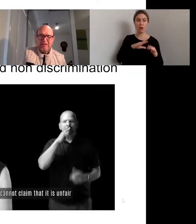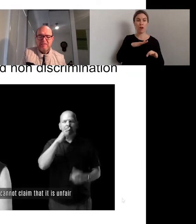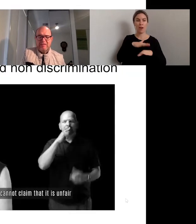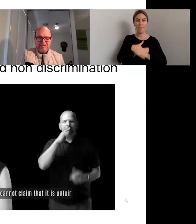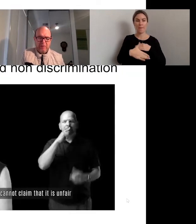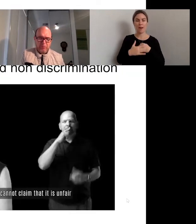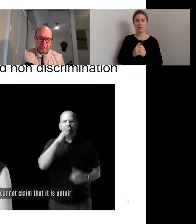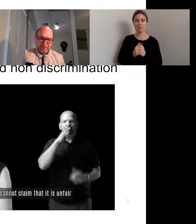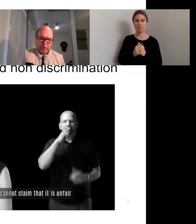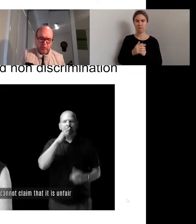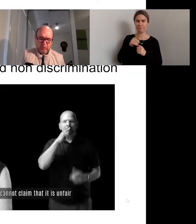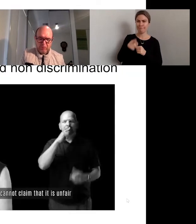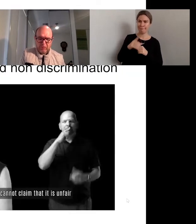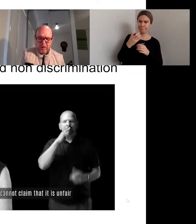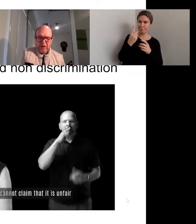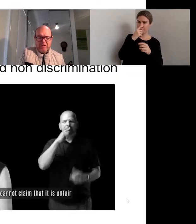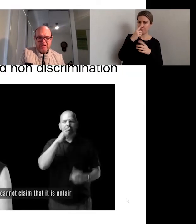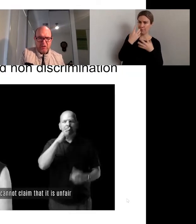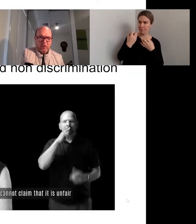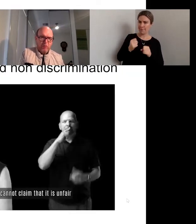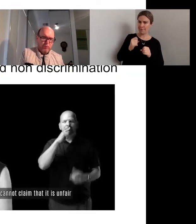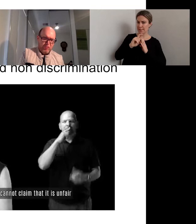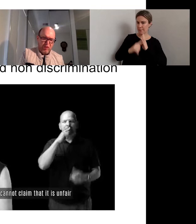against disabled people.